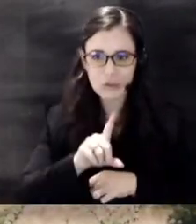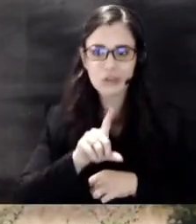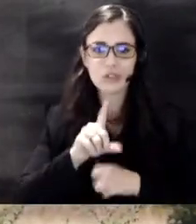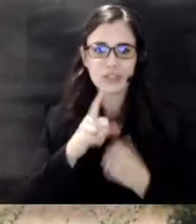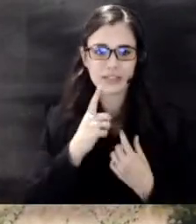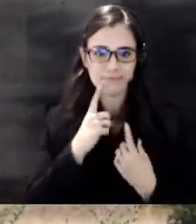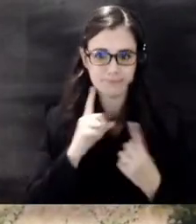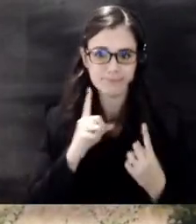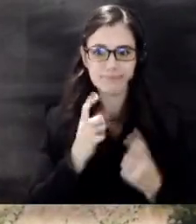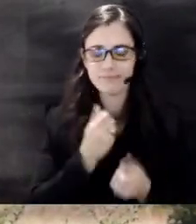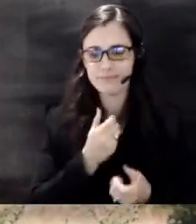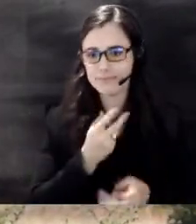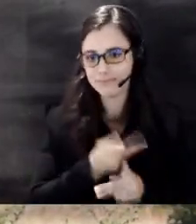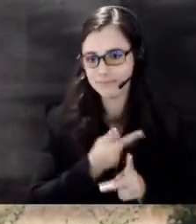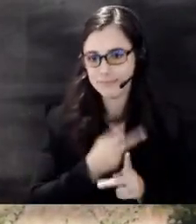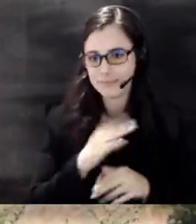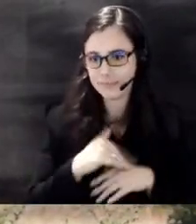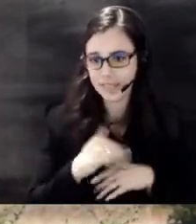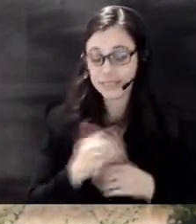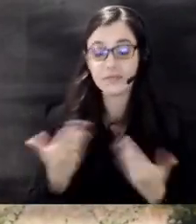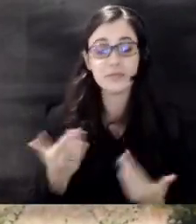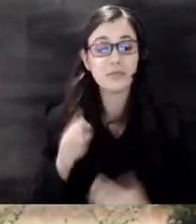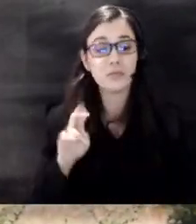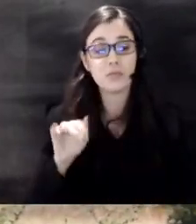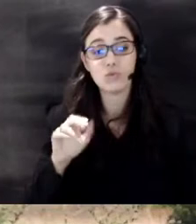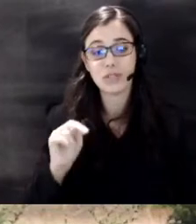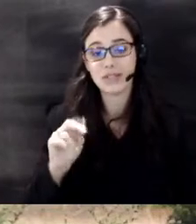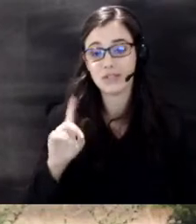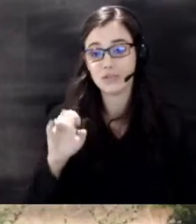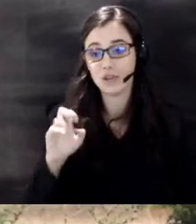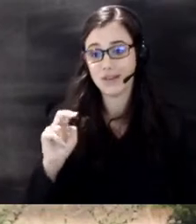like to invite up councilmember Brandon Johnson who's with us today uh to discuss a community